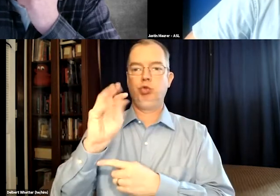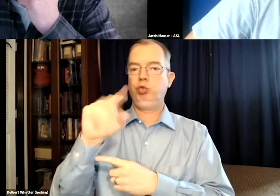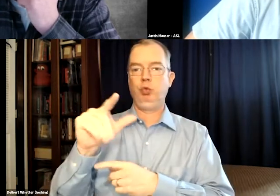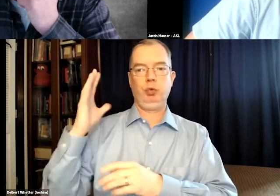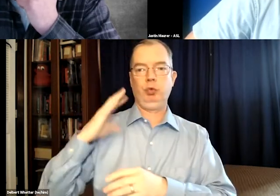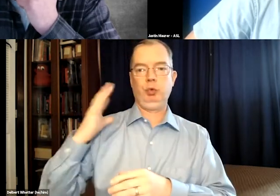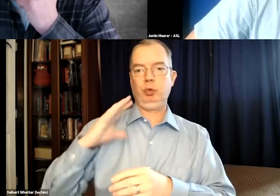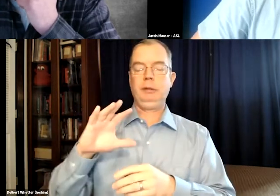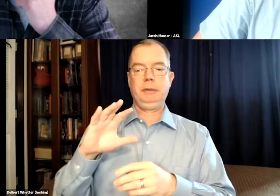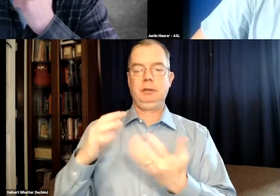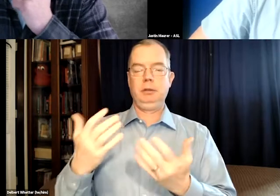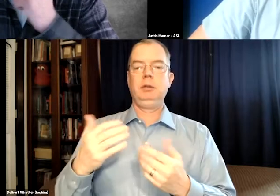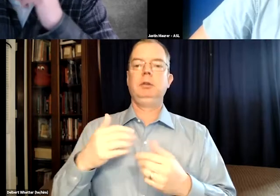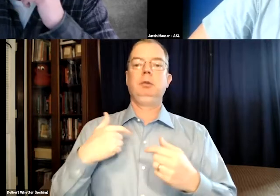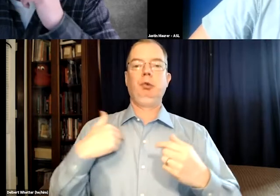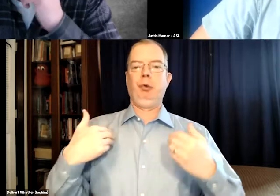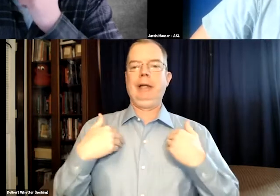This is even before the streamers.